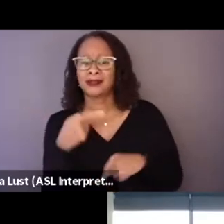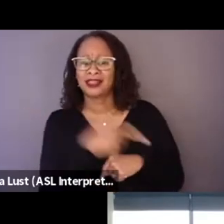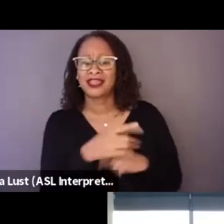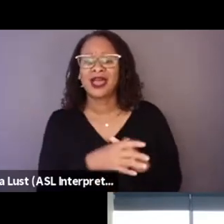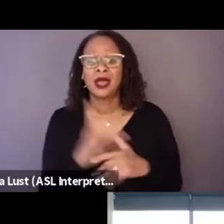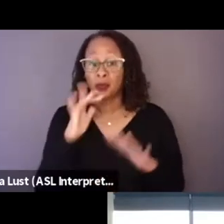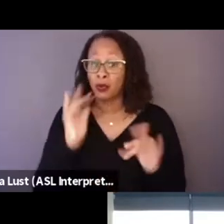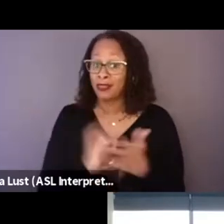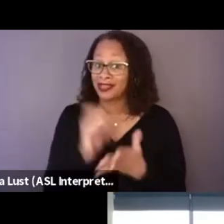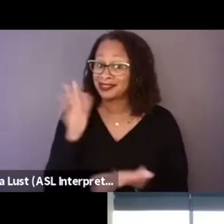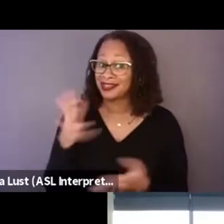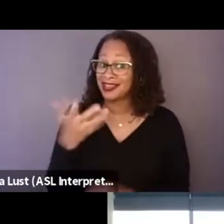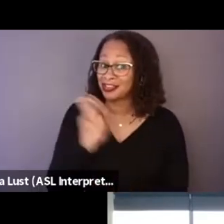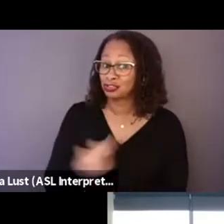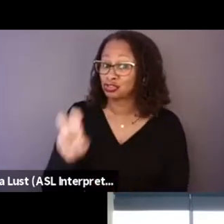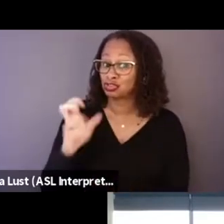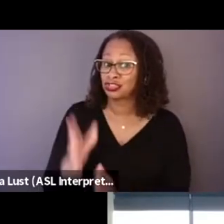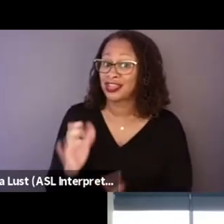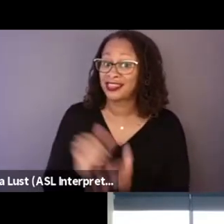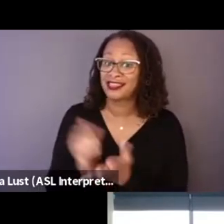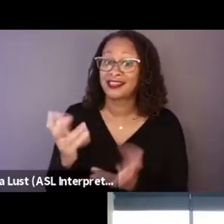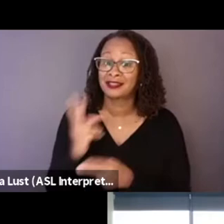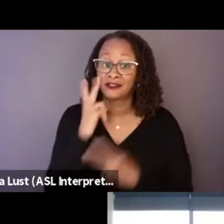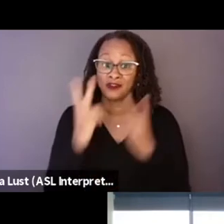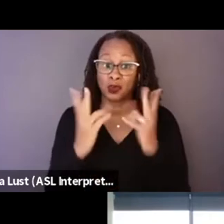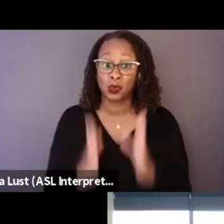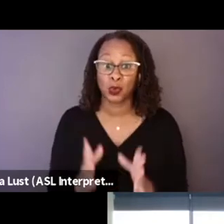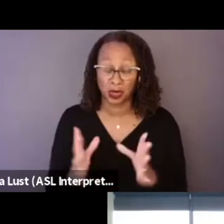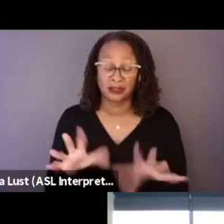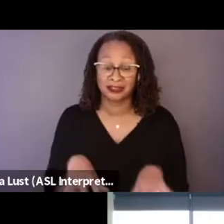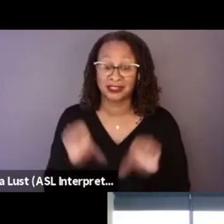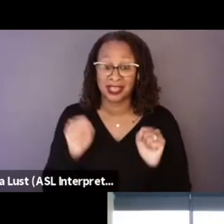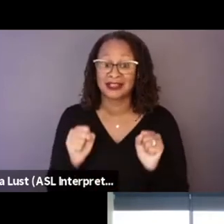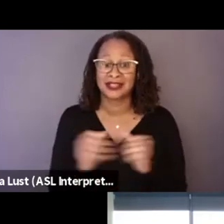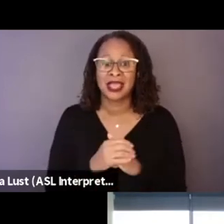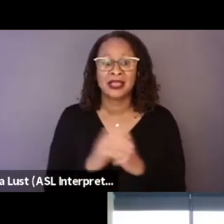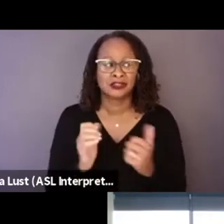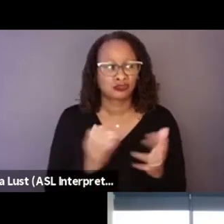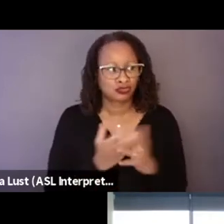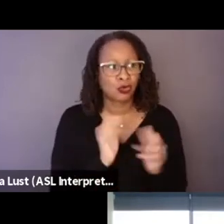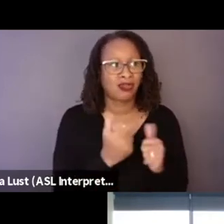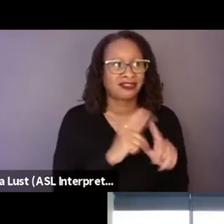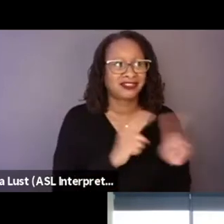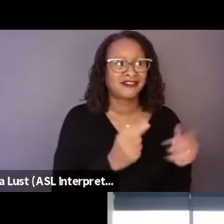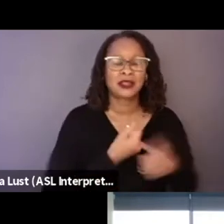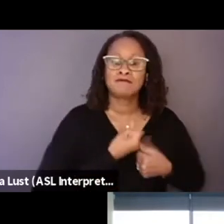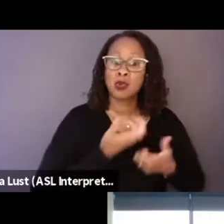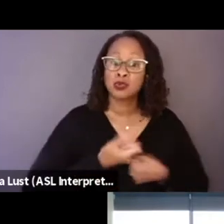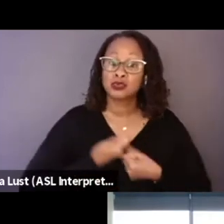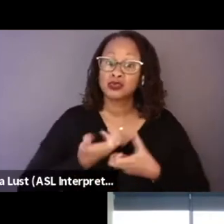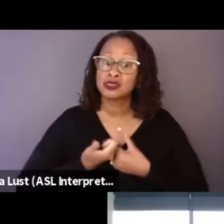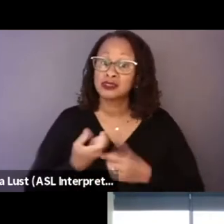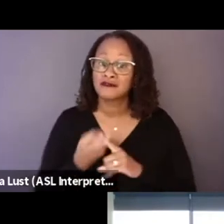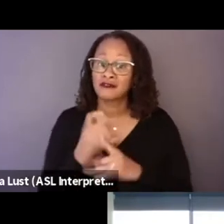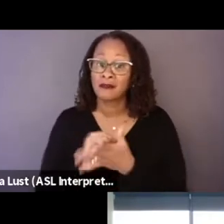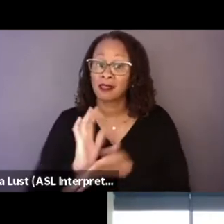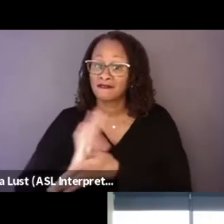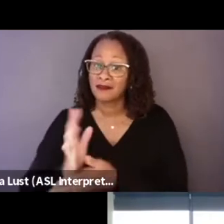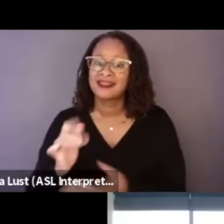that the viewer takes through all of these kind of emotional states that Daniela just mentioned.